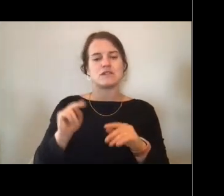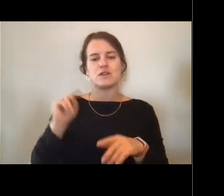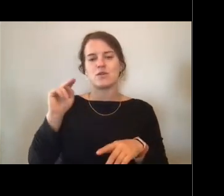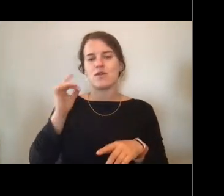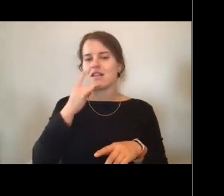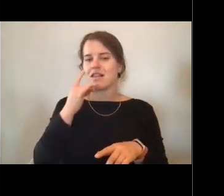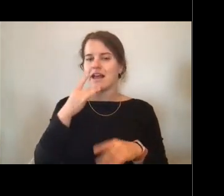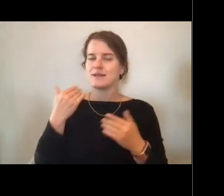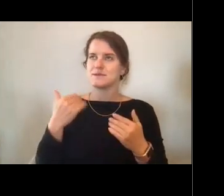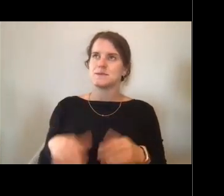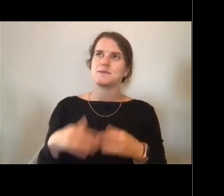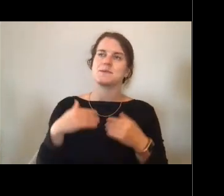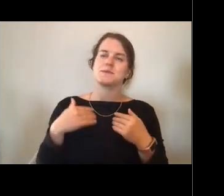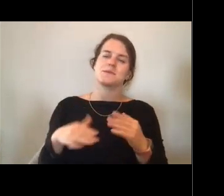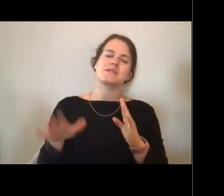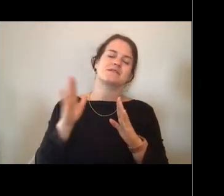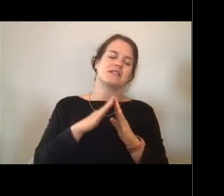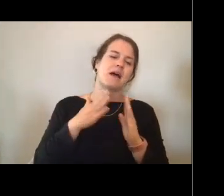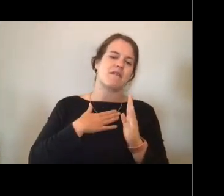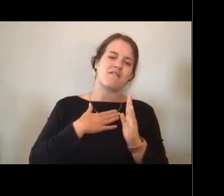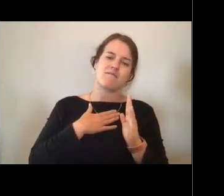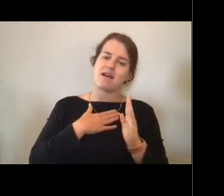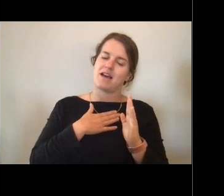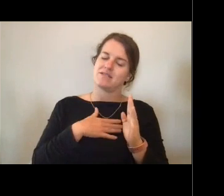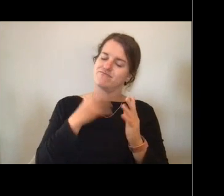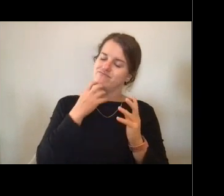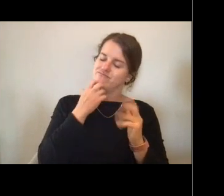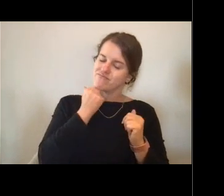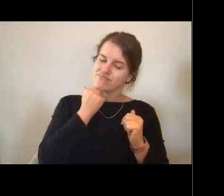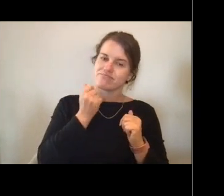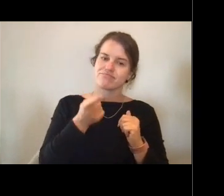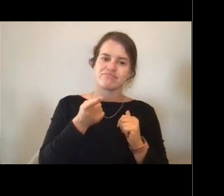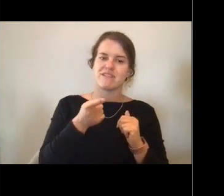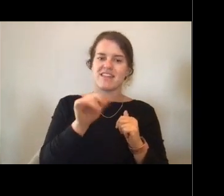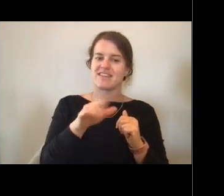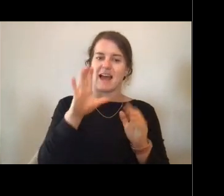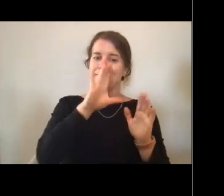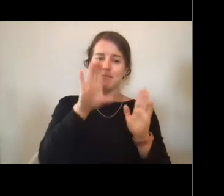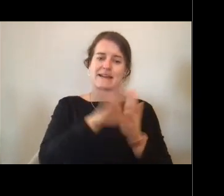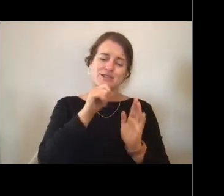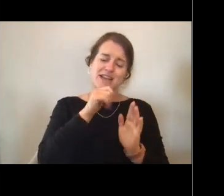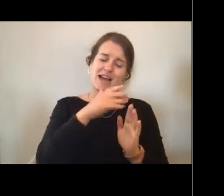I wish I could take credit for this picture. I can't, it didn't even happen on the Oscar Dyson. This was...